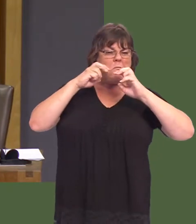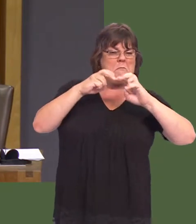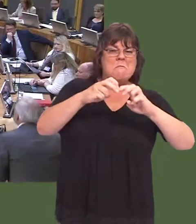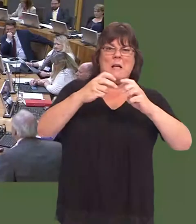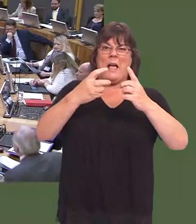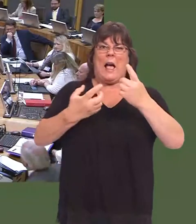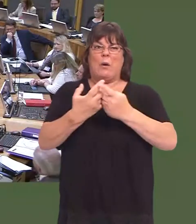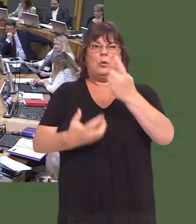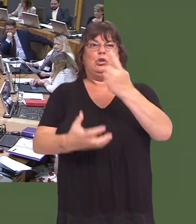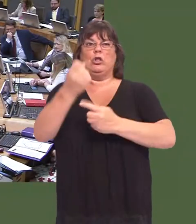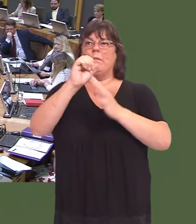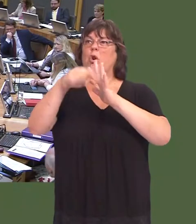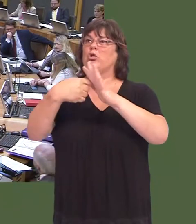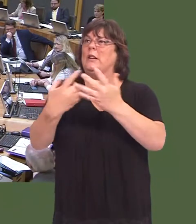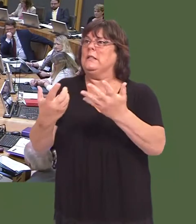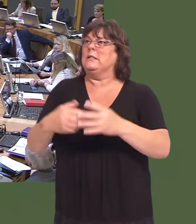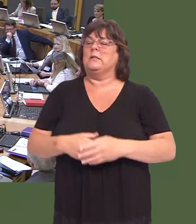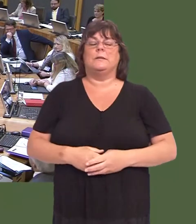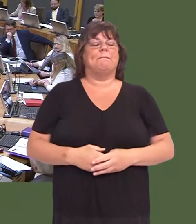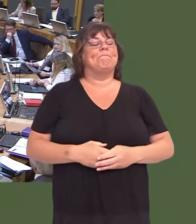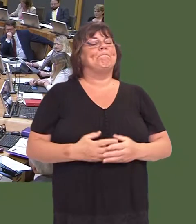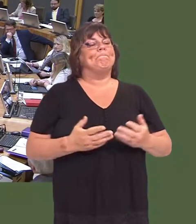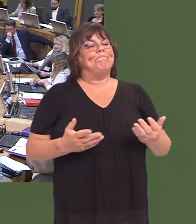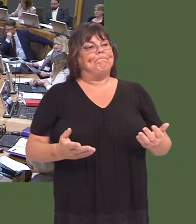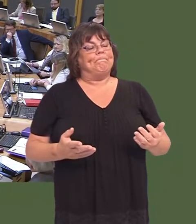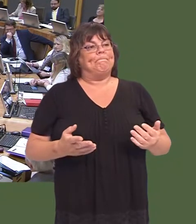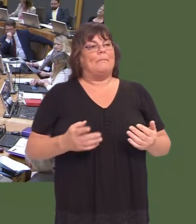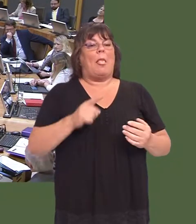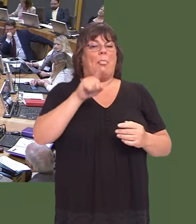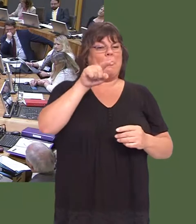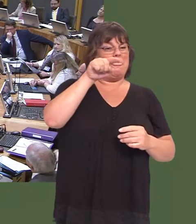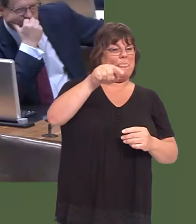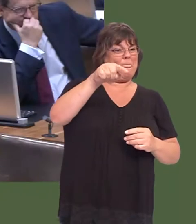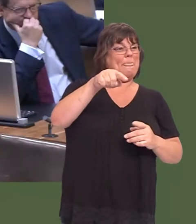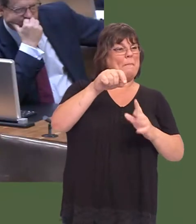Carwyn Jones: We canít ignore the reality of the fact that there is a high risk, in